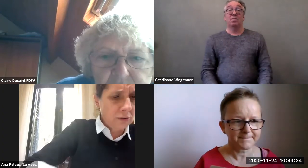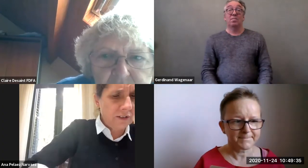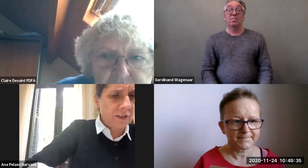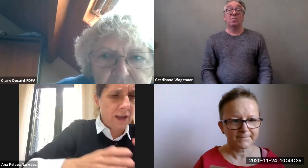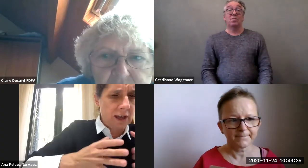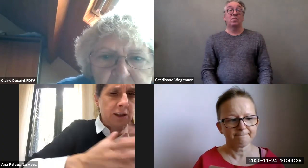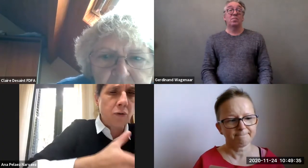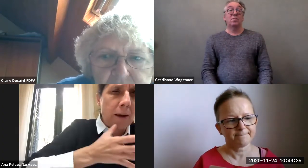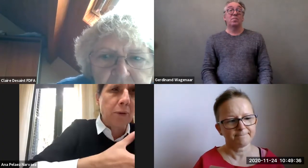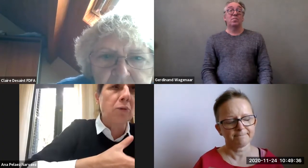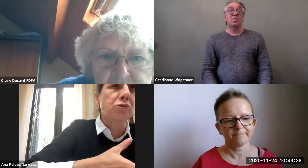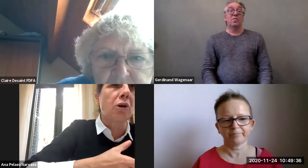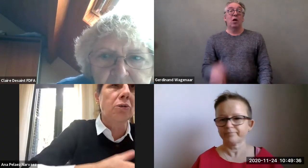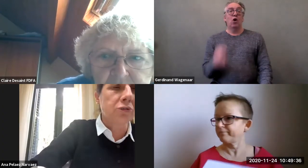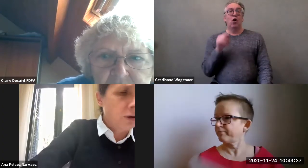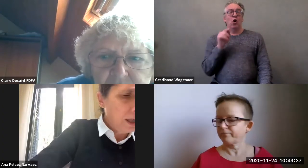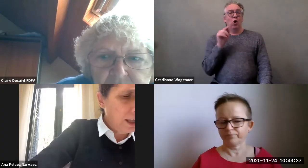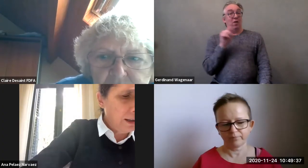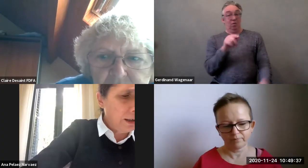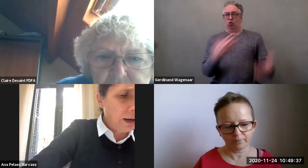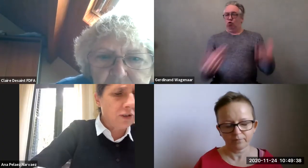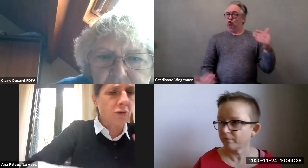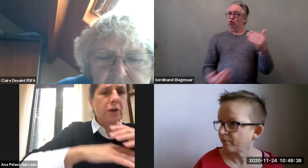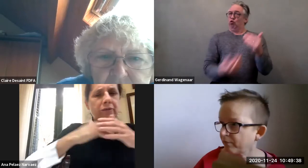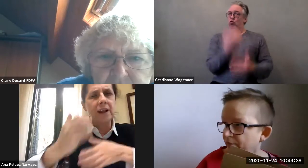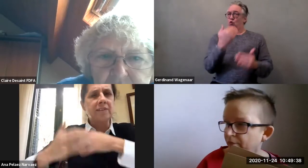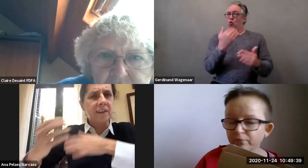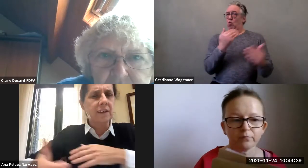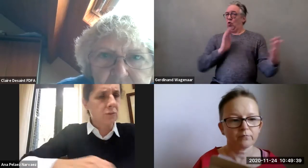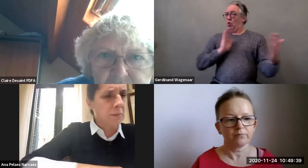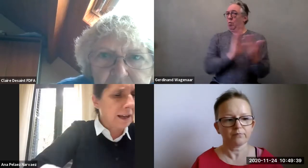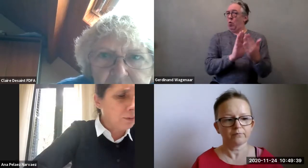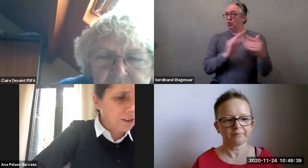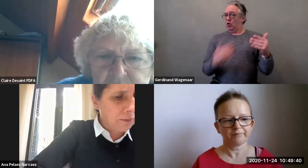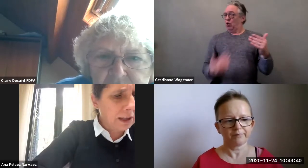in relation with violence against women and girls with disabilities,